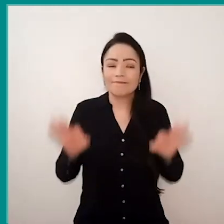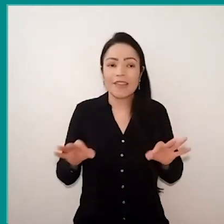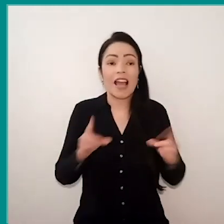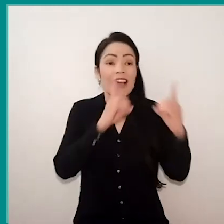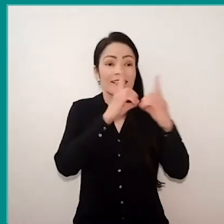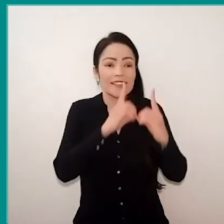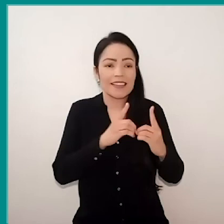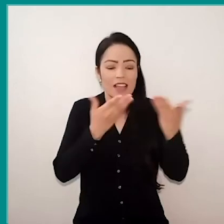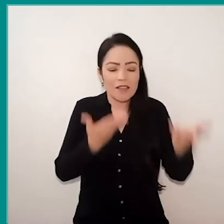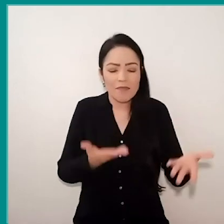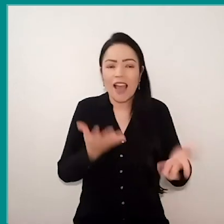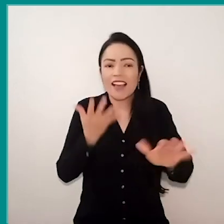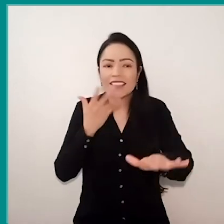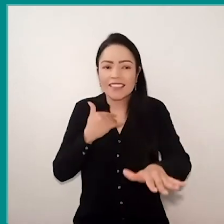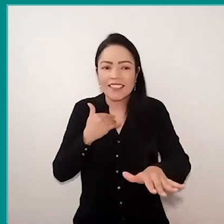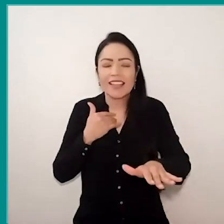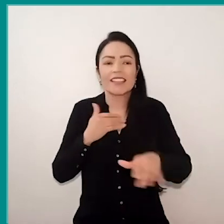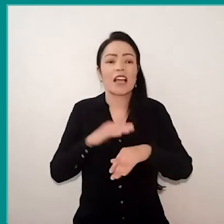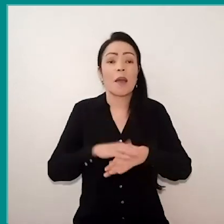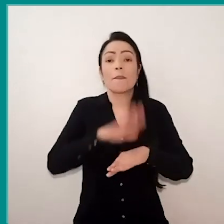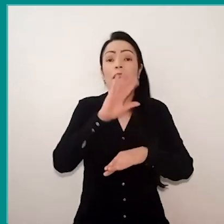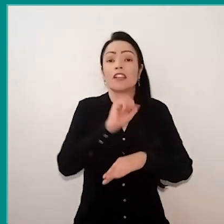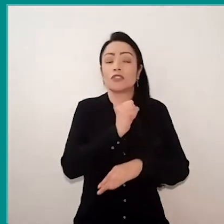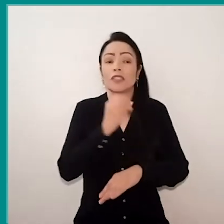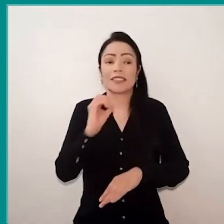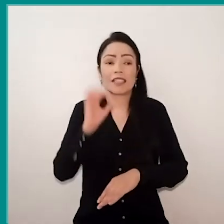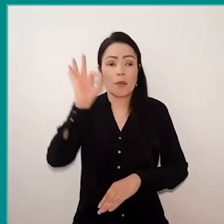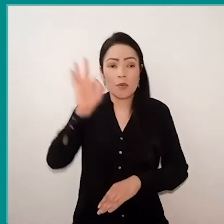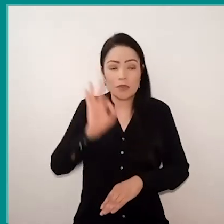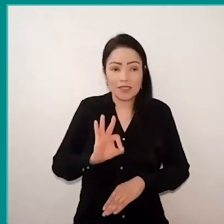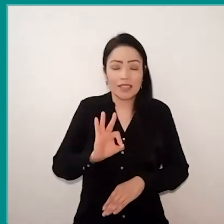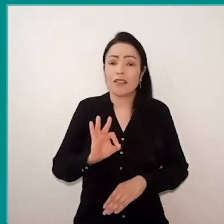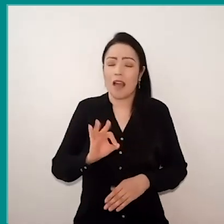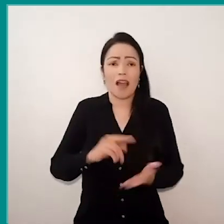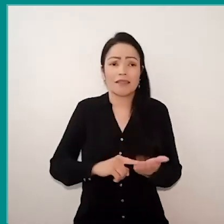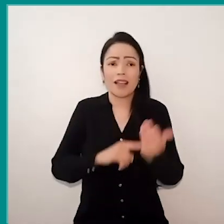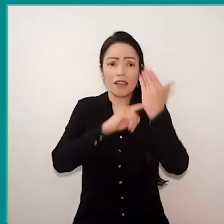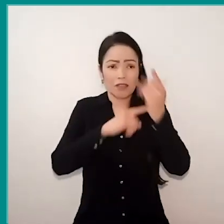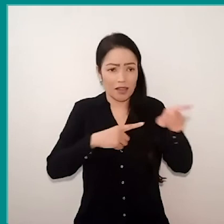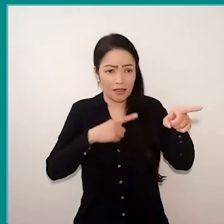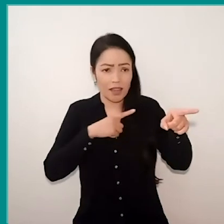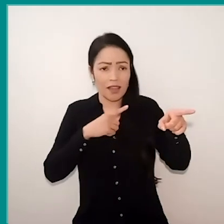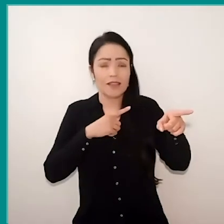many kids, more than 80% low-income, and we know that the technology doesn't always reaches all these children,